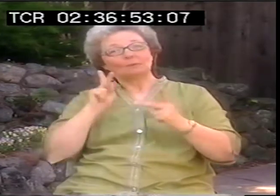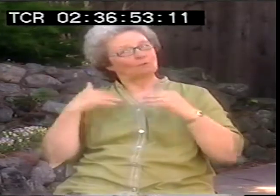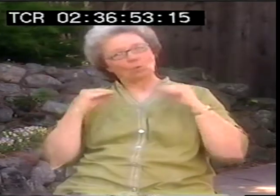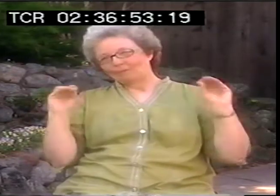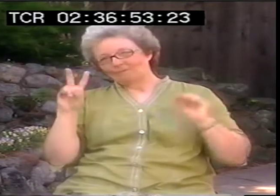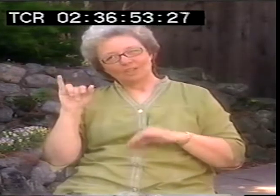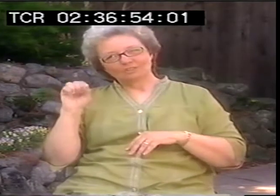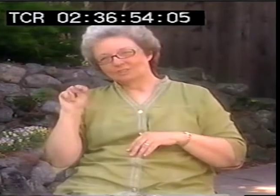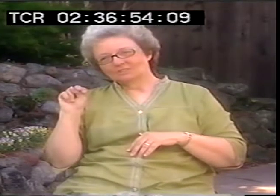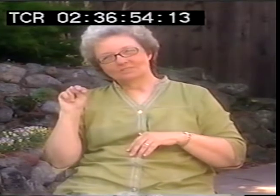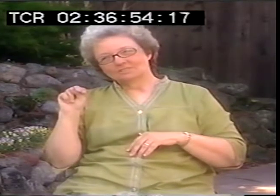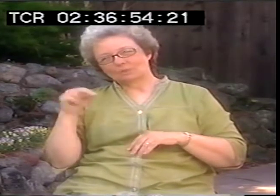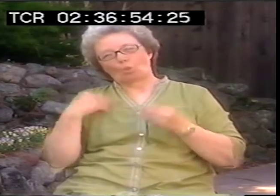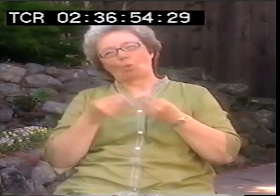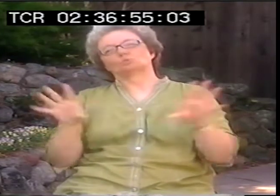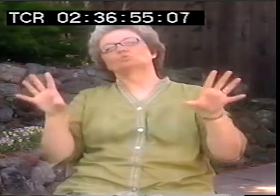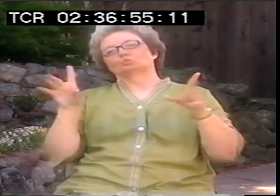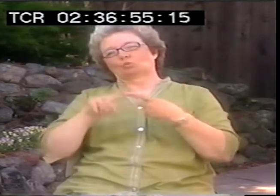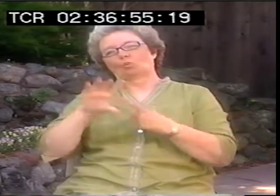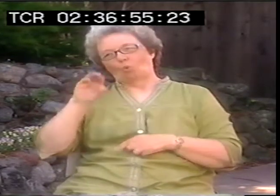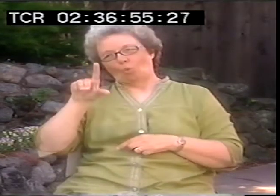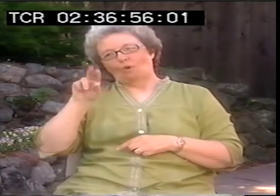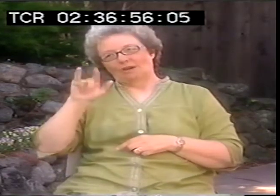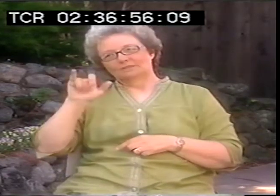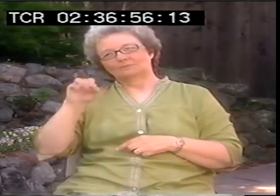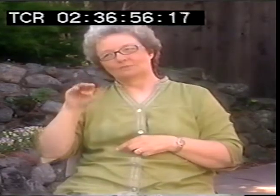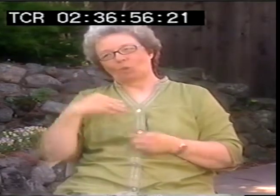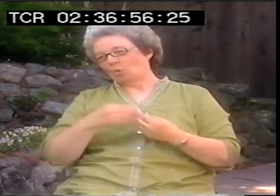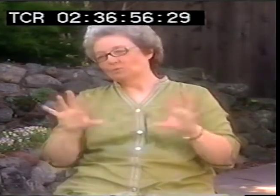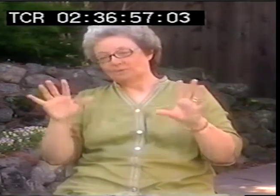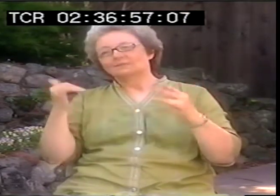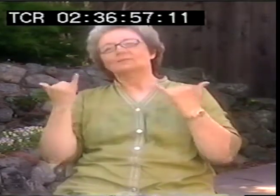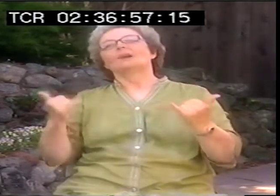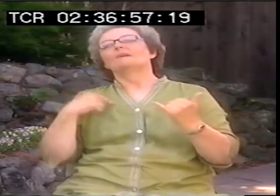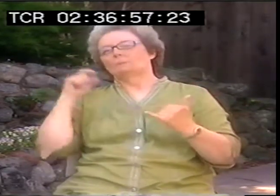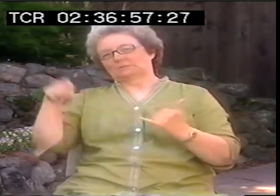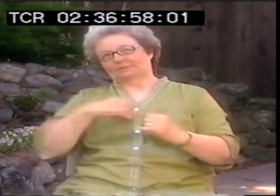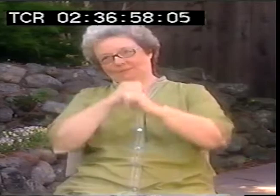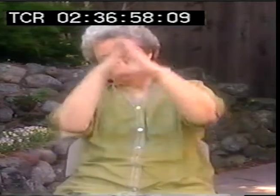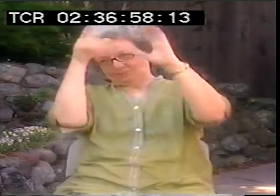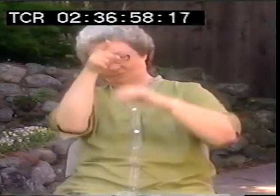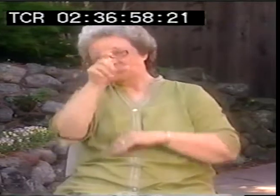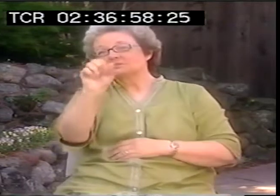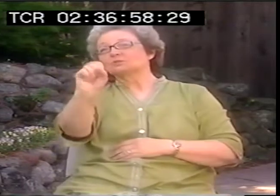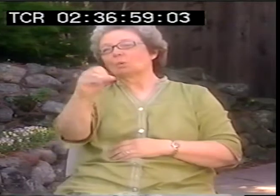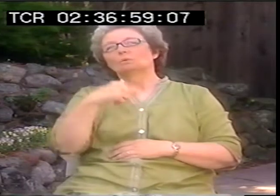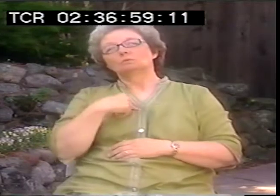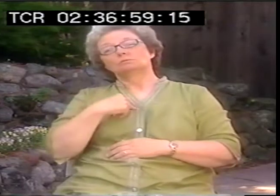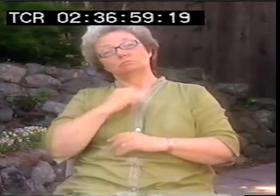So it seems that deaf people have no vision. When we become post-colonialist, we will have vision again.